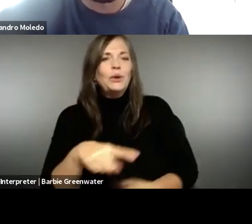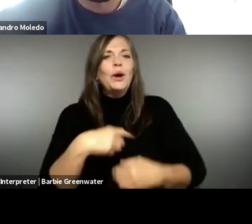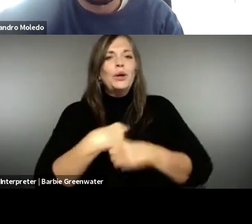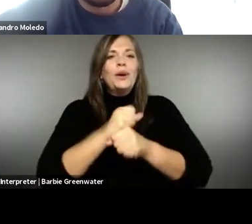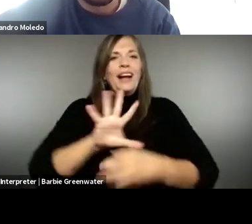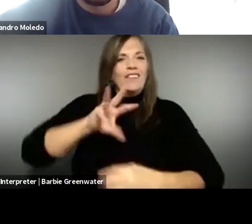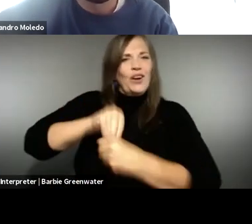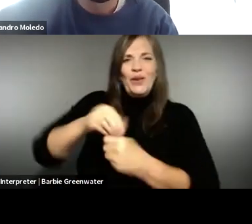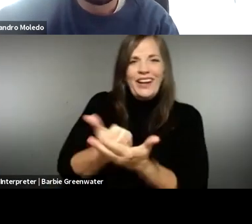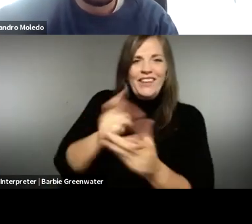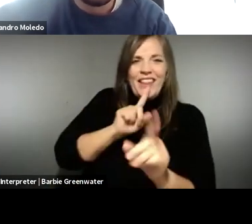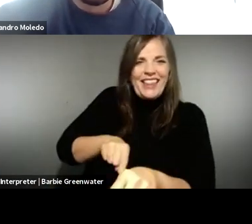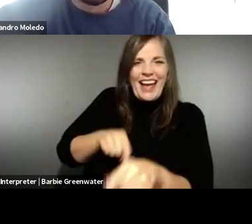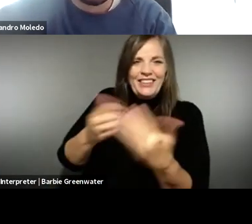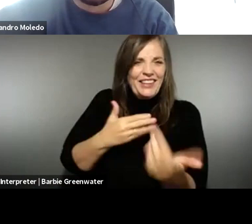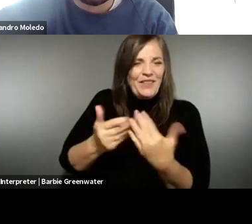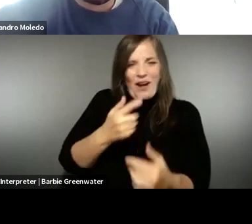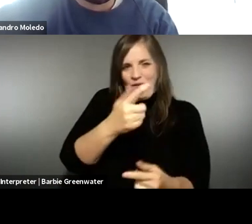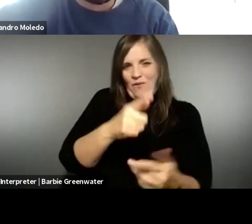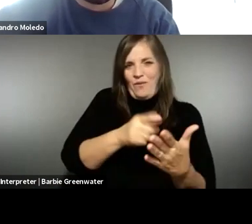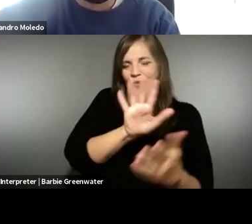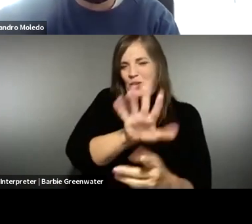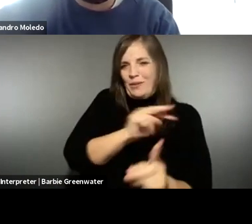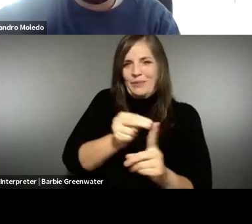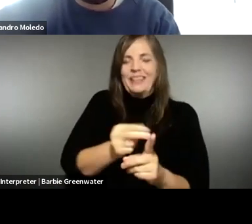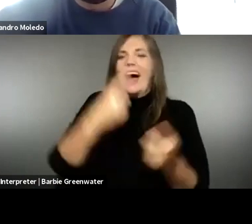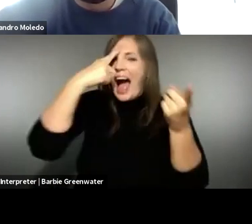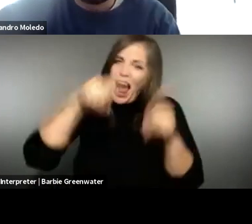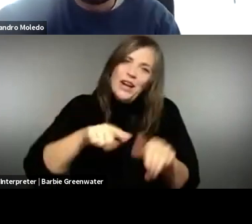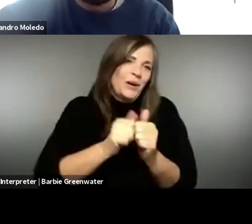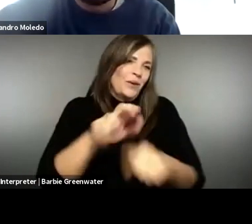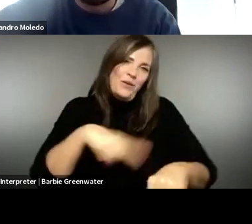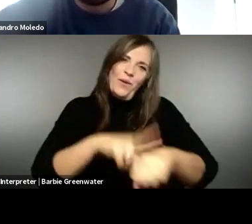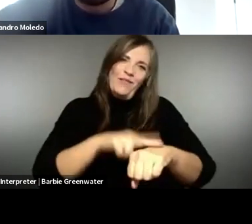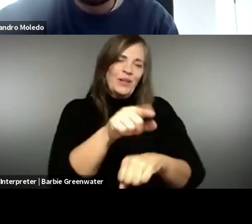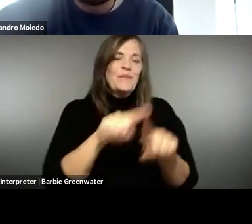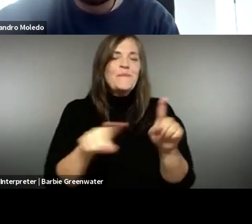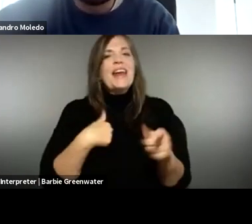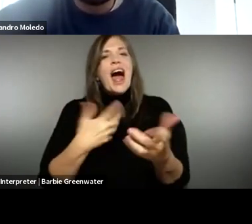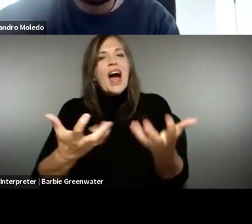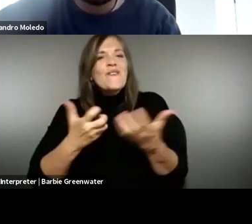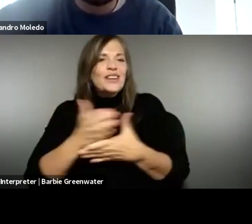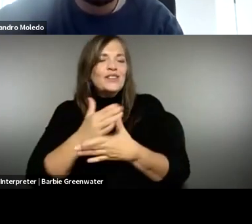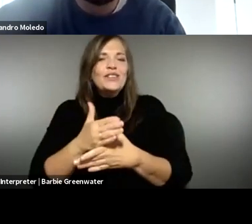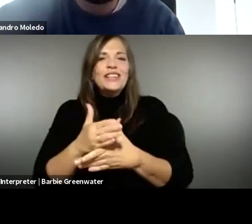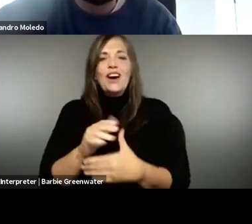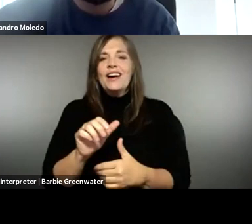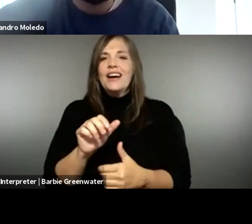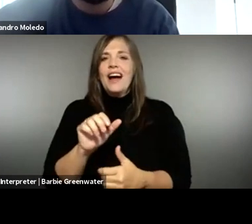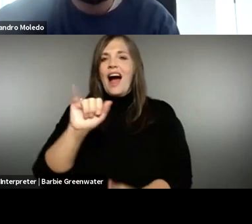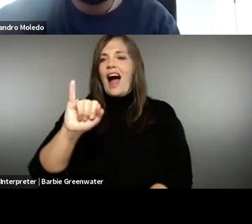You're sort of like a politician. You can bake everything together in terms of what I asked you: But I agree